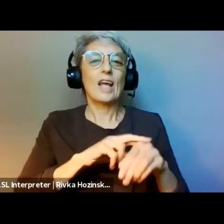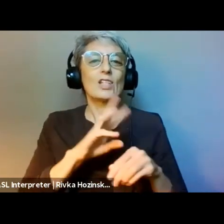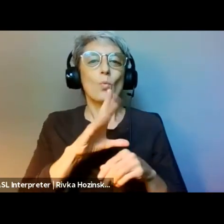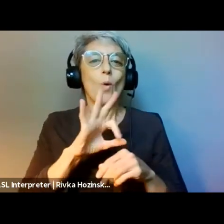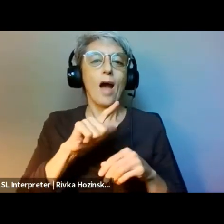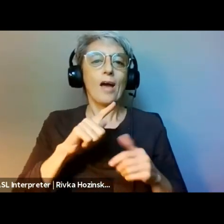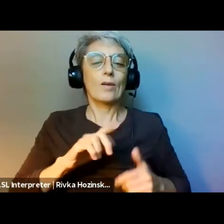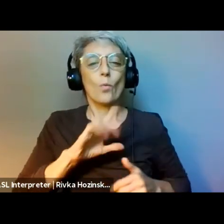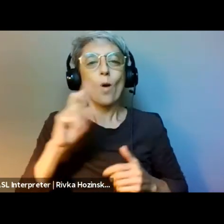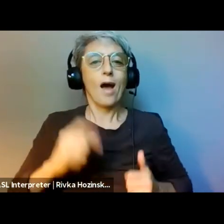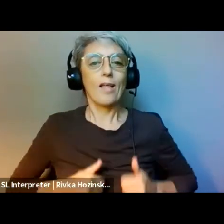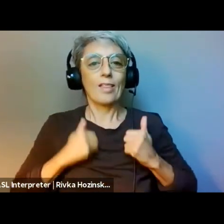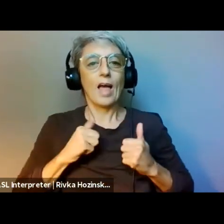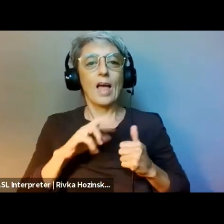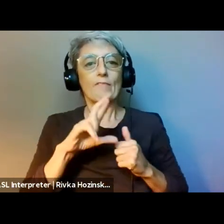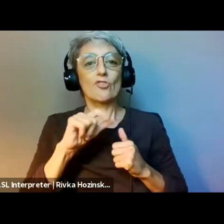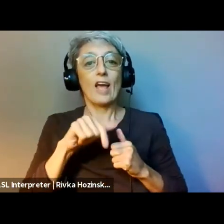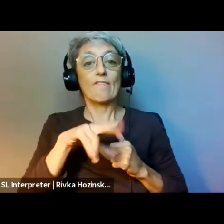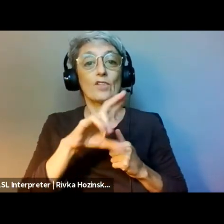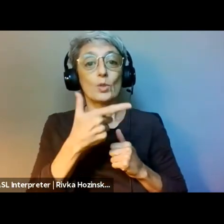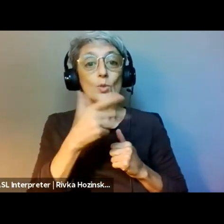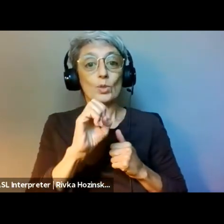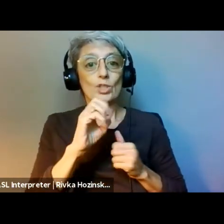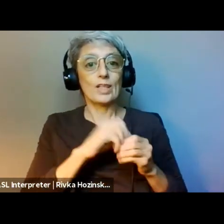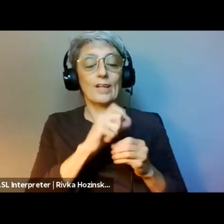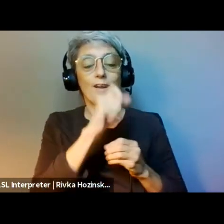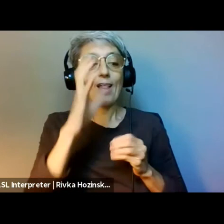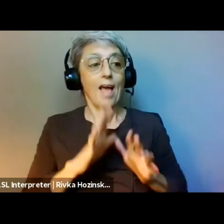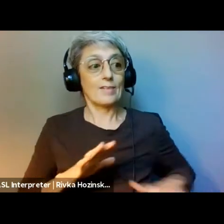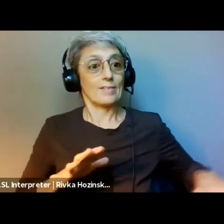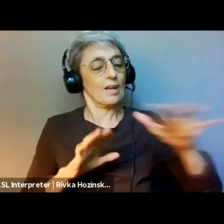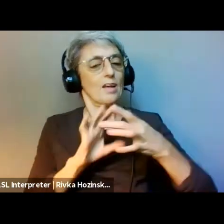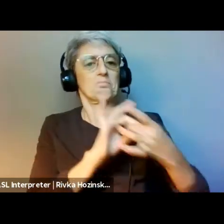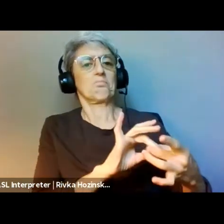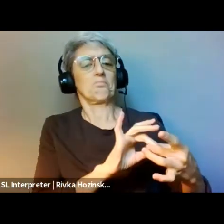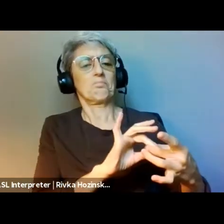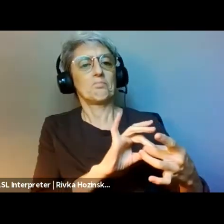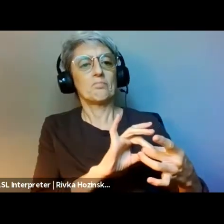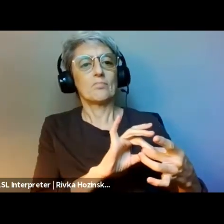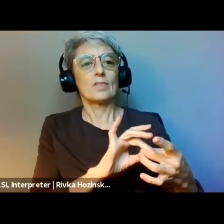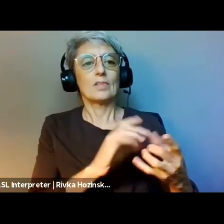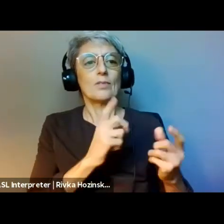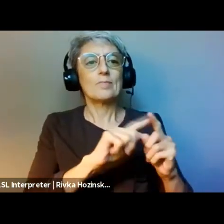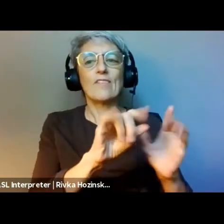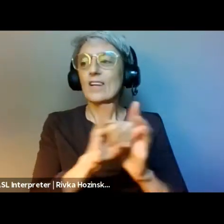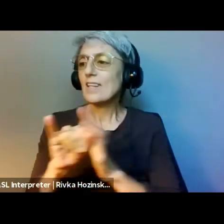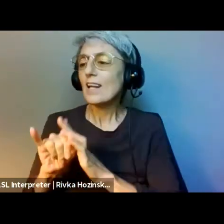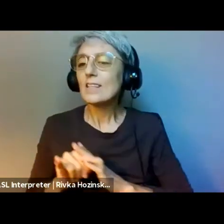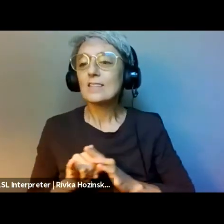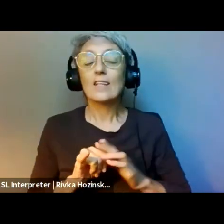Once our team at Justice Funders was introduced to the Just Transition Framework, one of the roles we've played in philanthropy